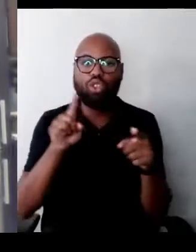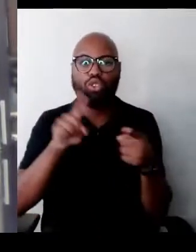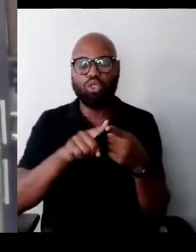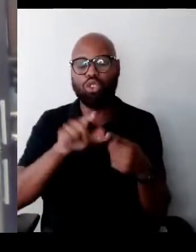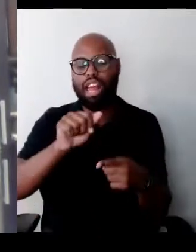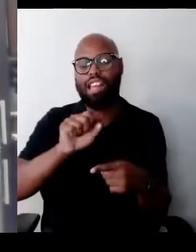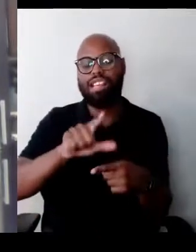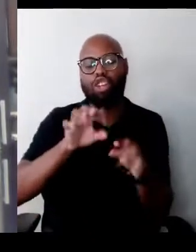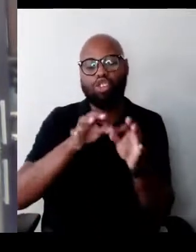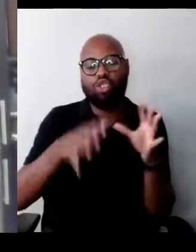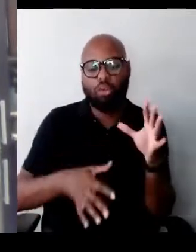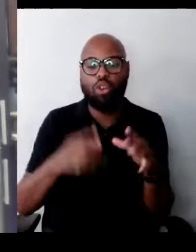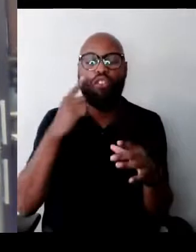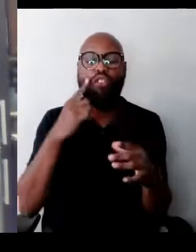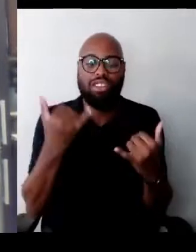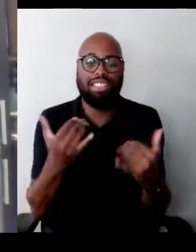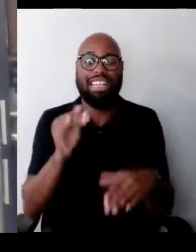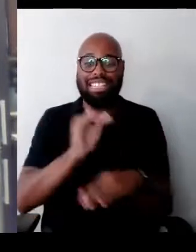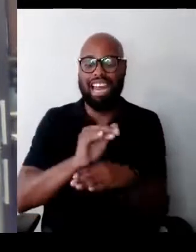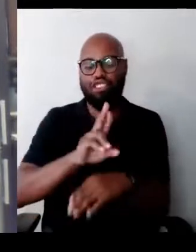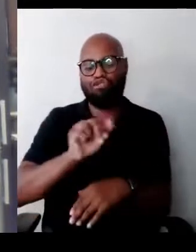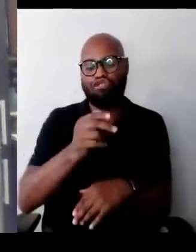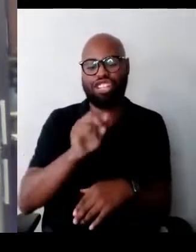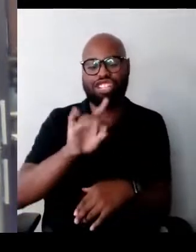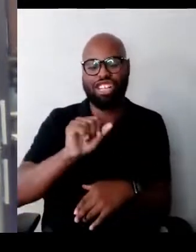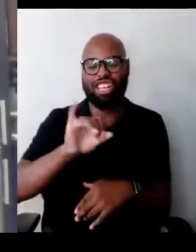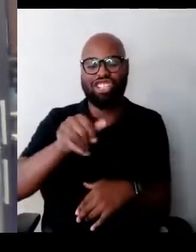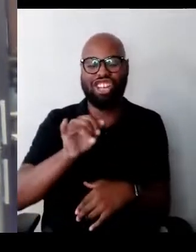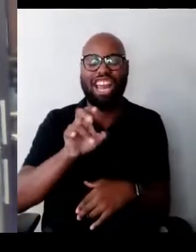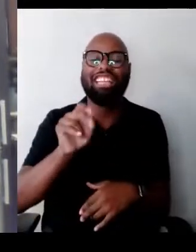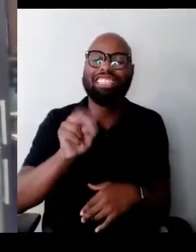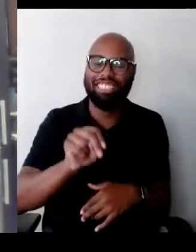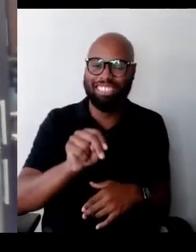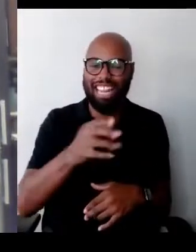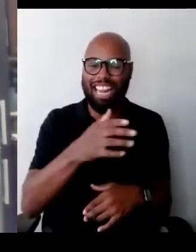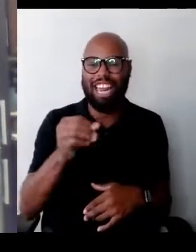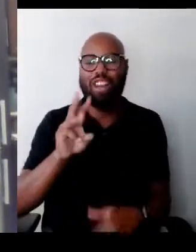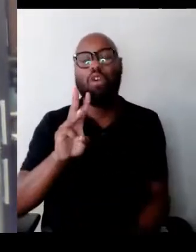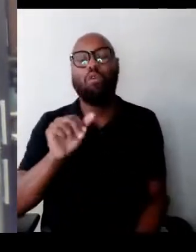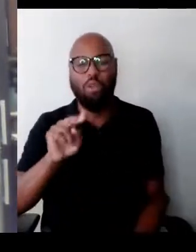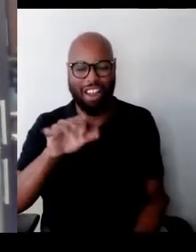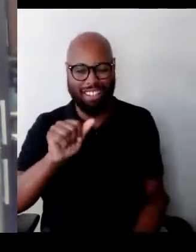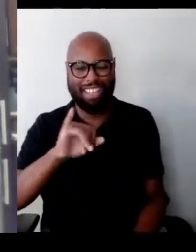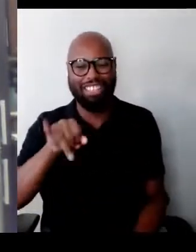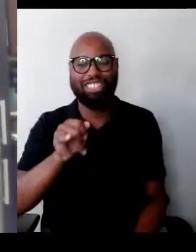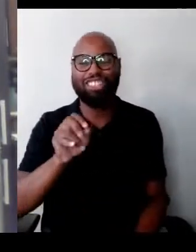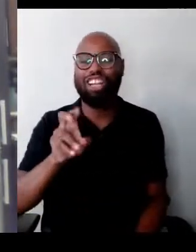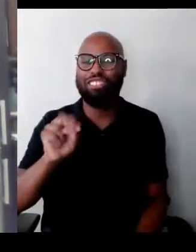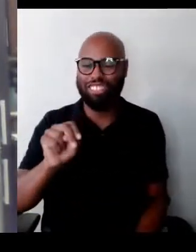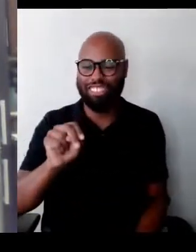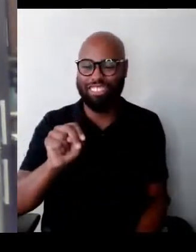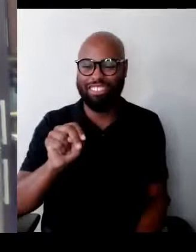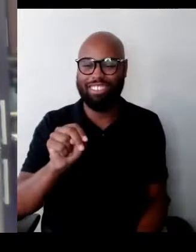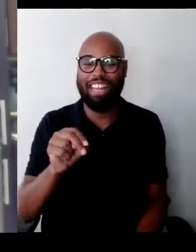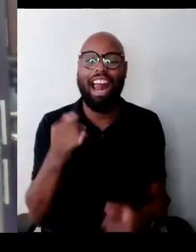for tonight, Rashida Jackson and Wanya Jefferson. And last, a very special thanks